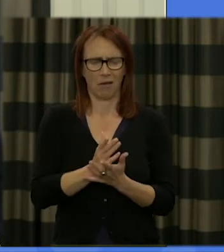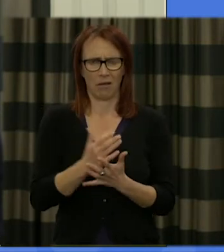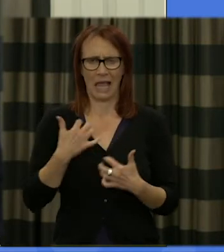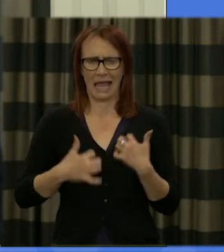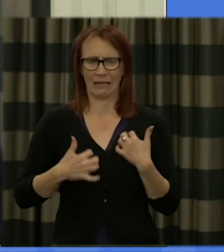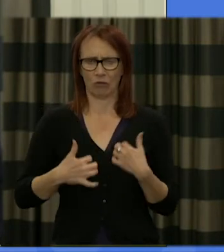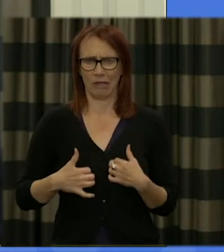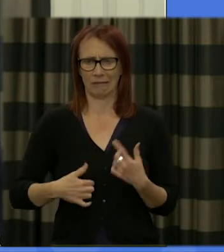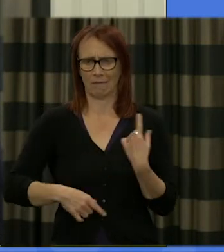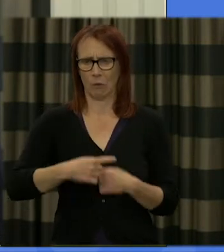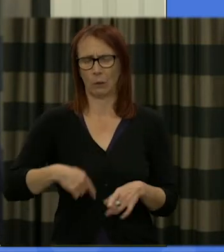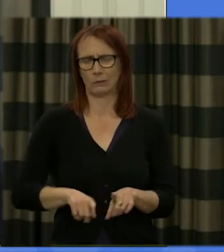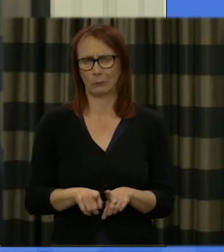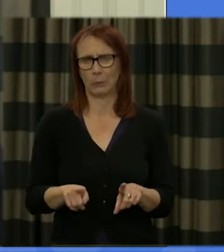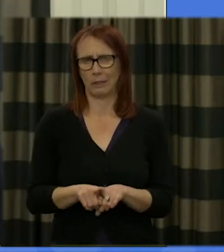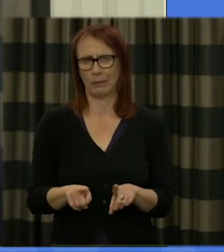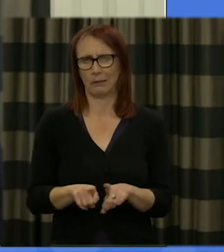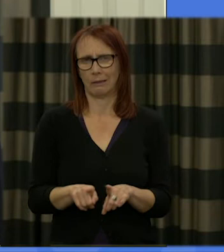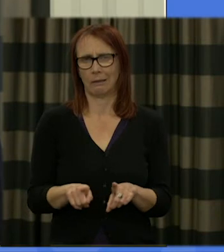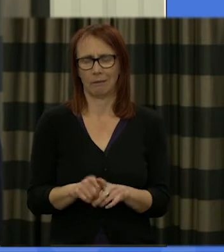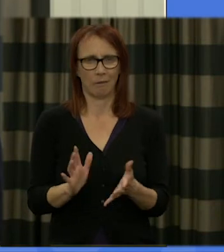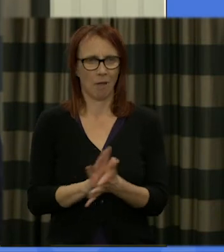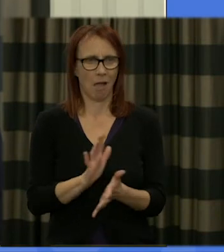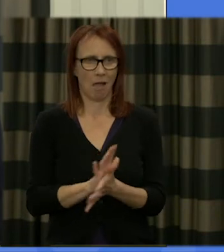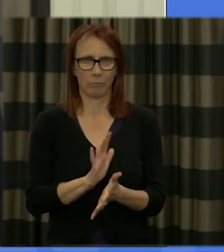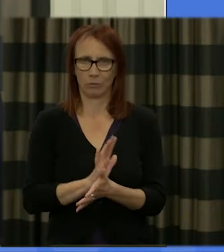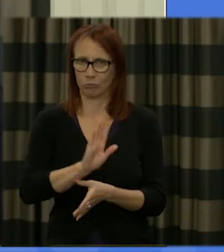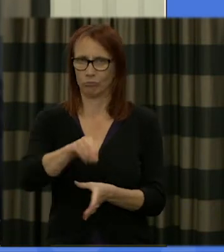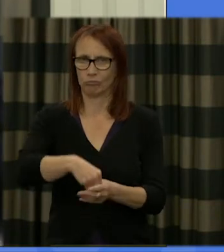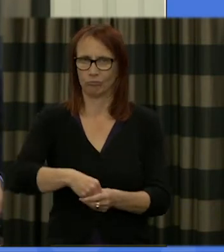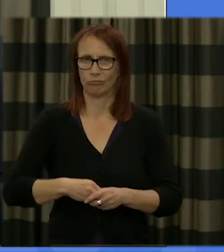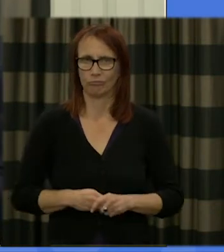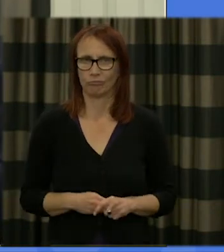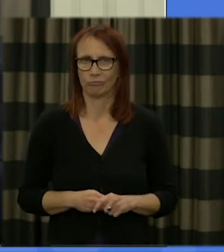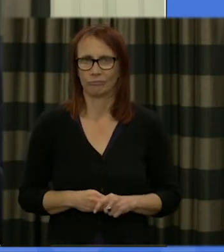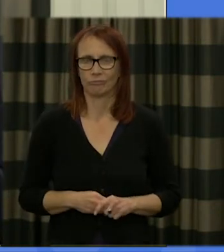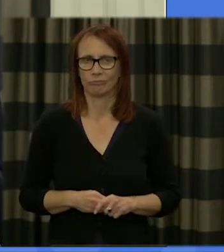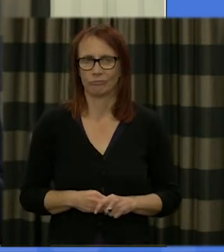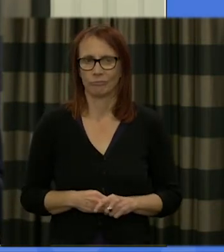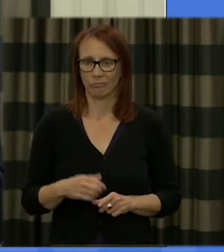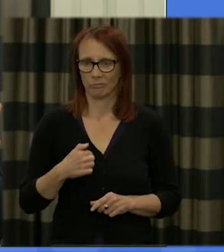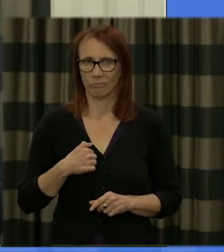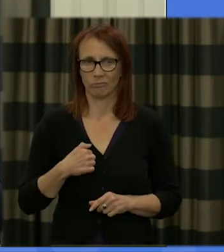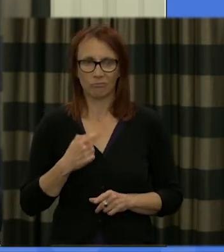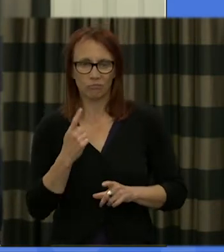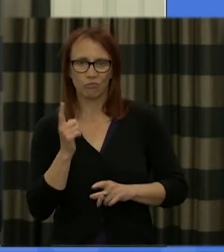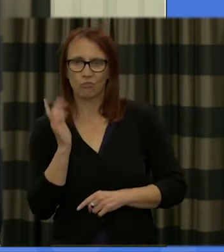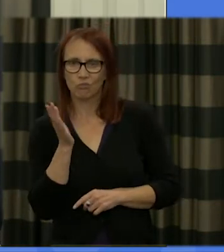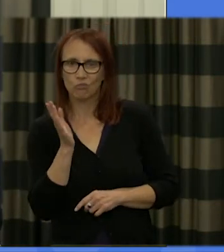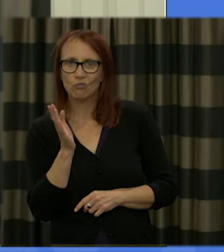and I'm just delighted to share that journey with you all and one of the reasons for standing up this evening and talking a little bit about what we're